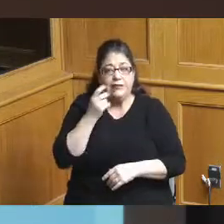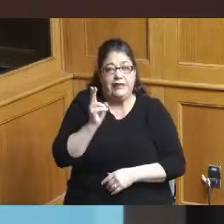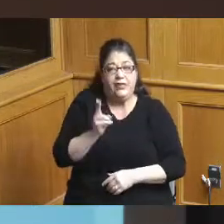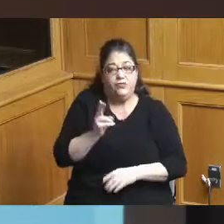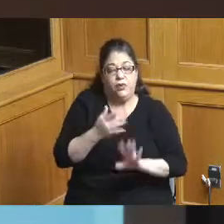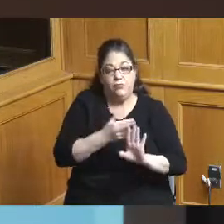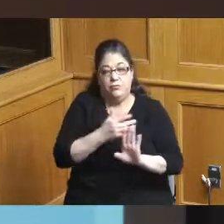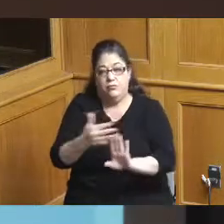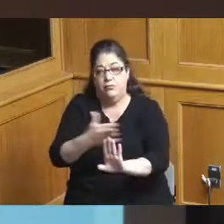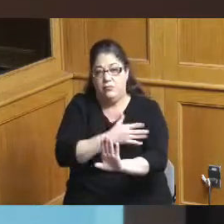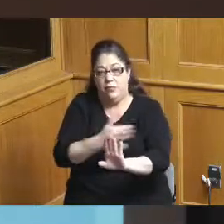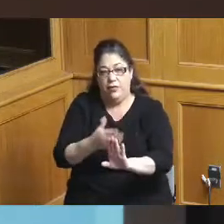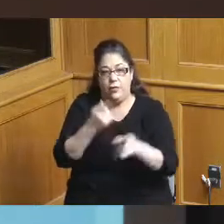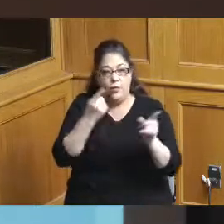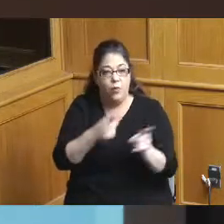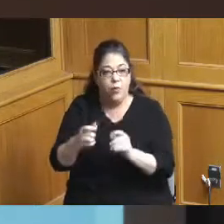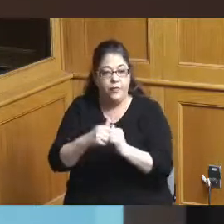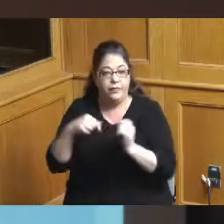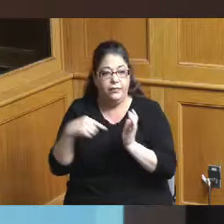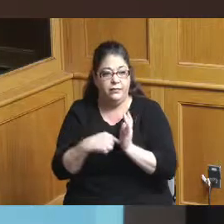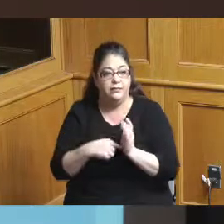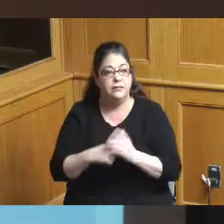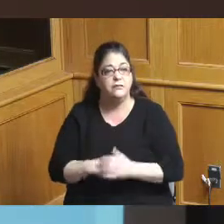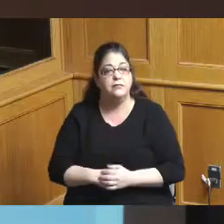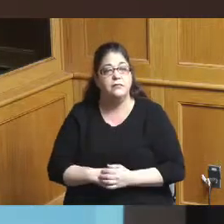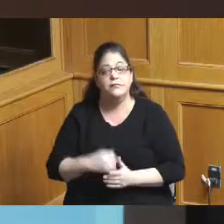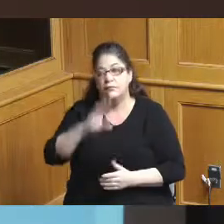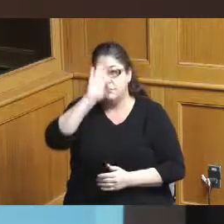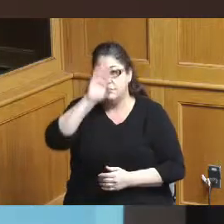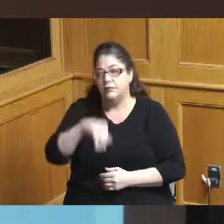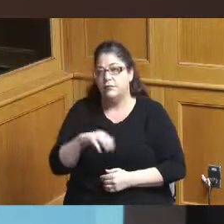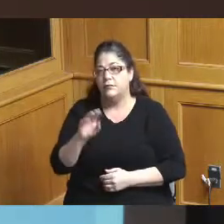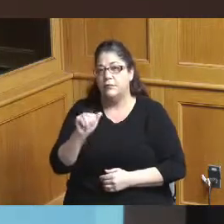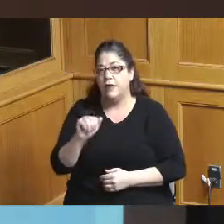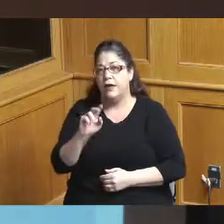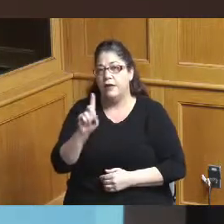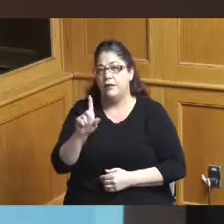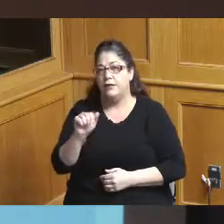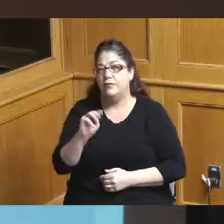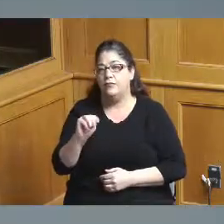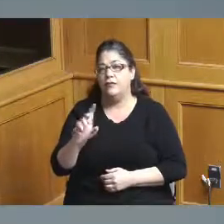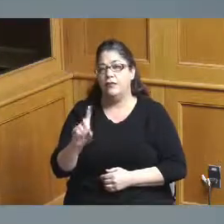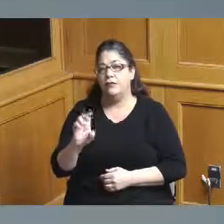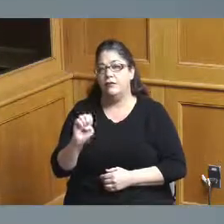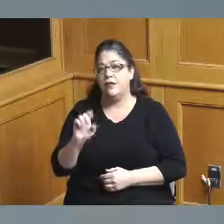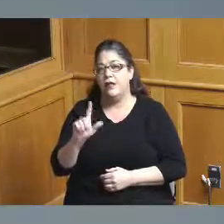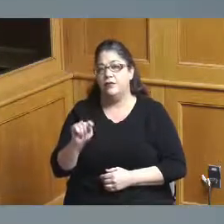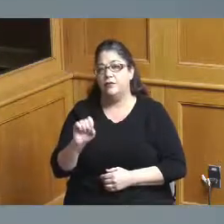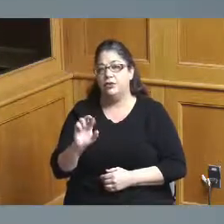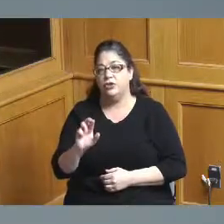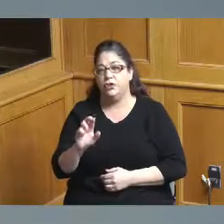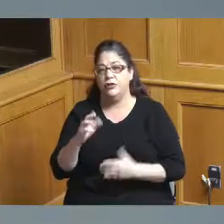and what brings us to this point I know Mr Adam Gelter is here who can provide some more specifics